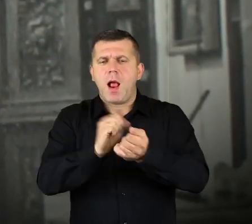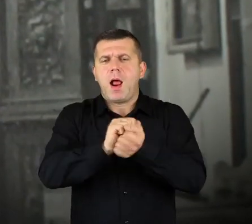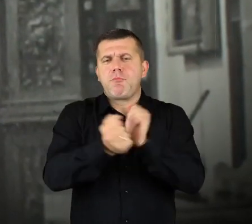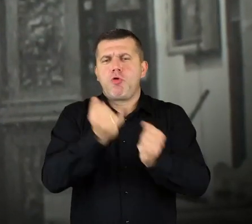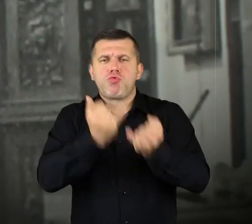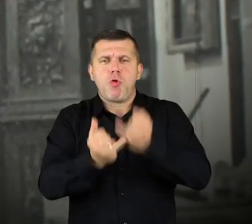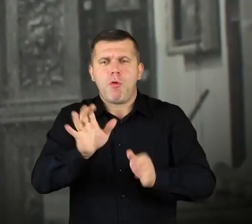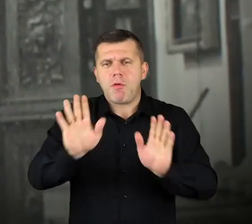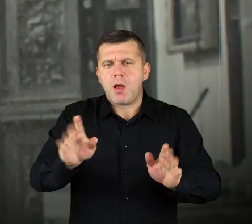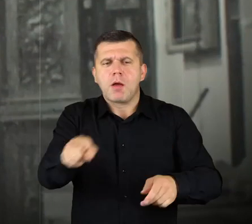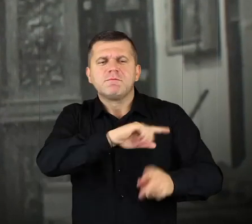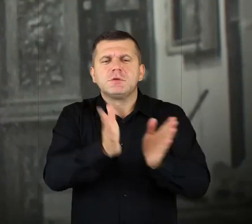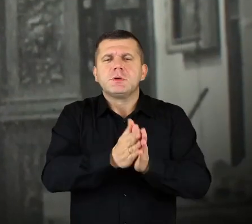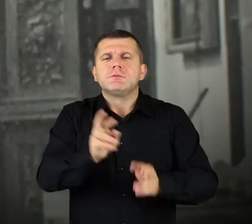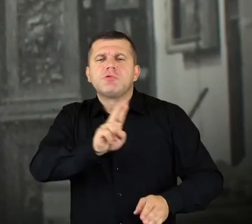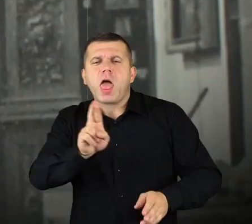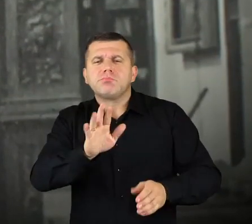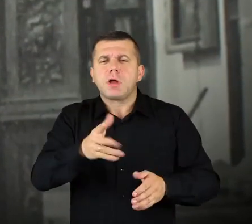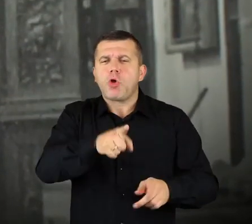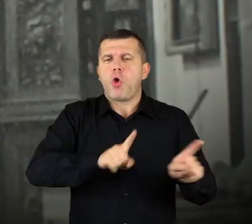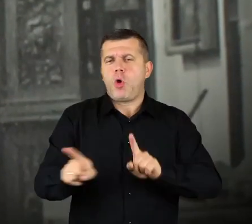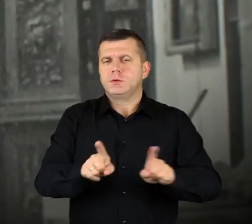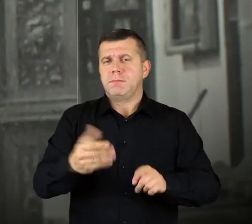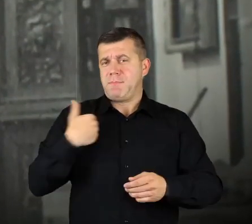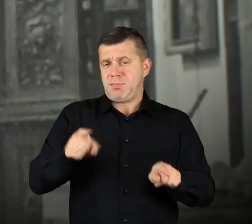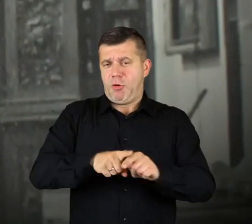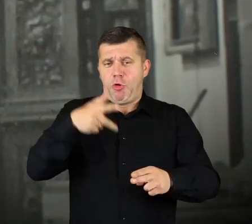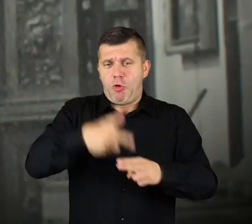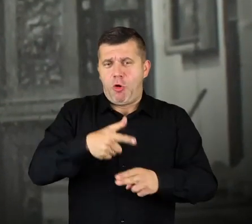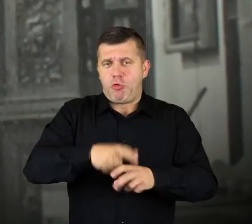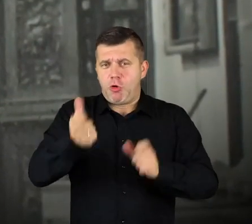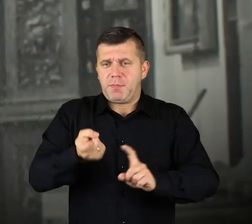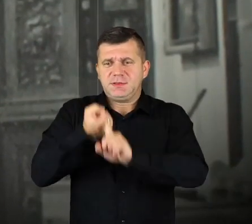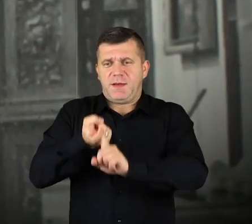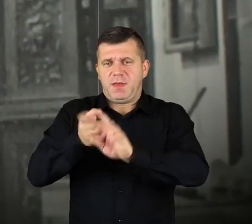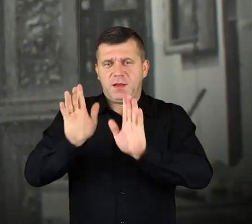And that’s the meaning of all these objects. We even have a pony here, someone wanted it to be put here.